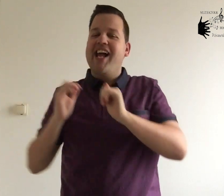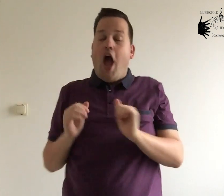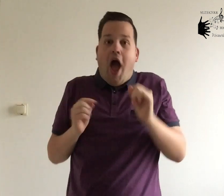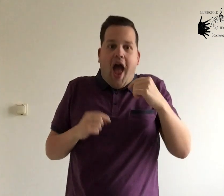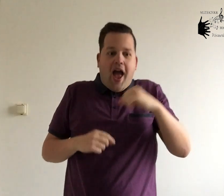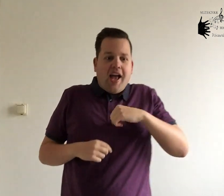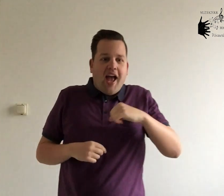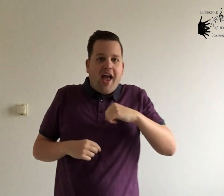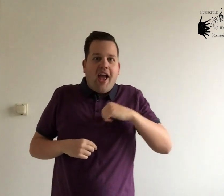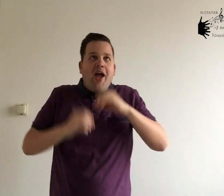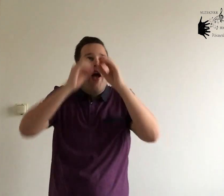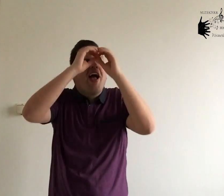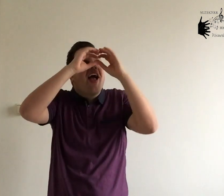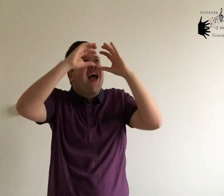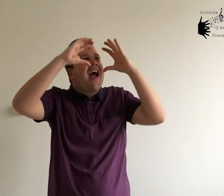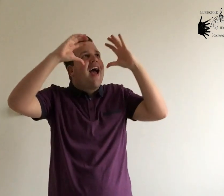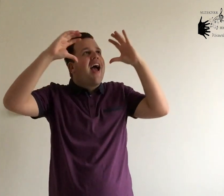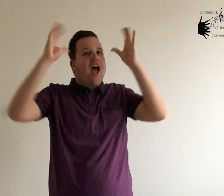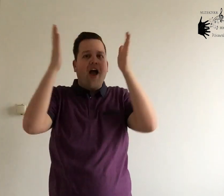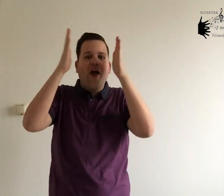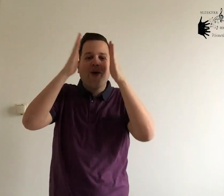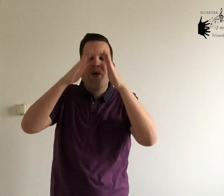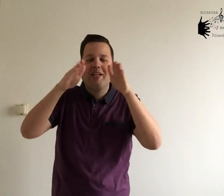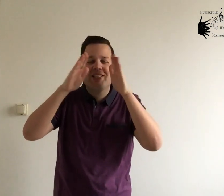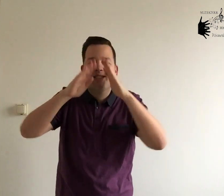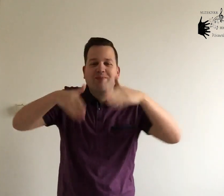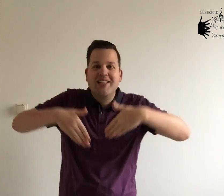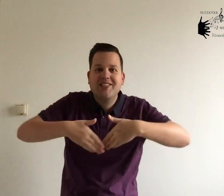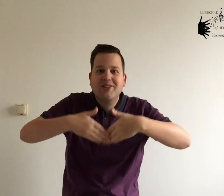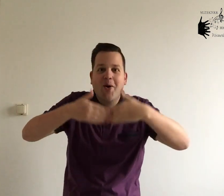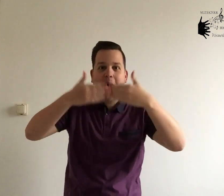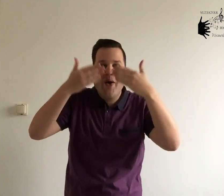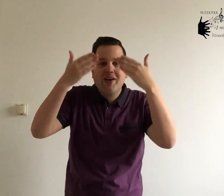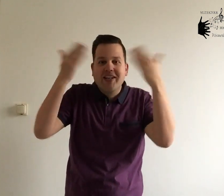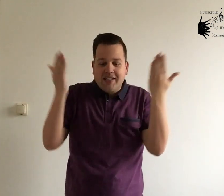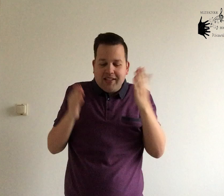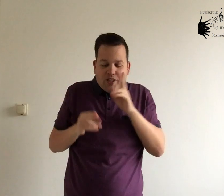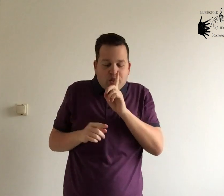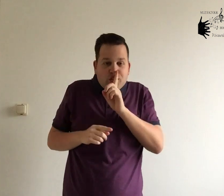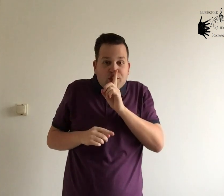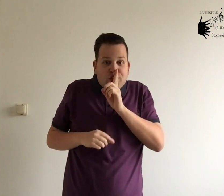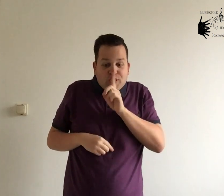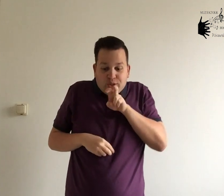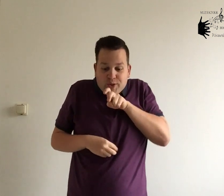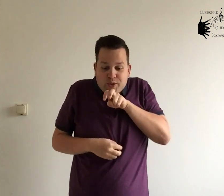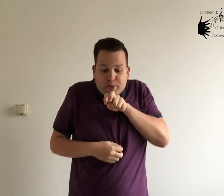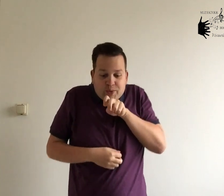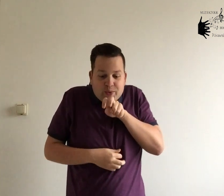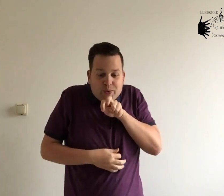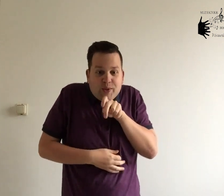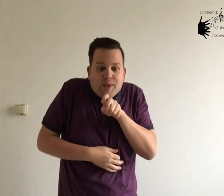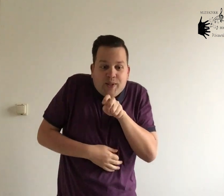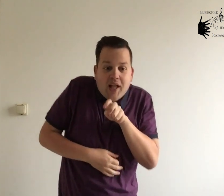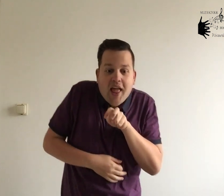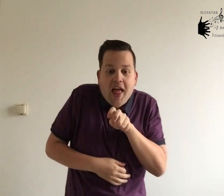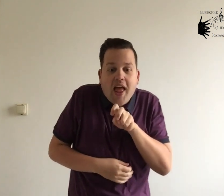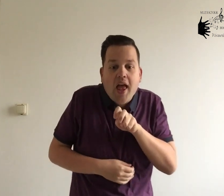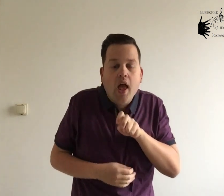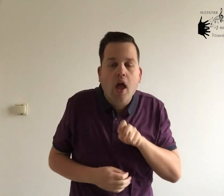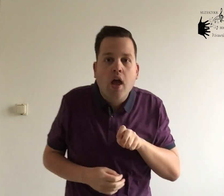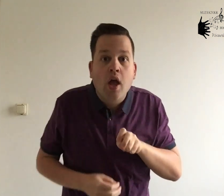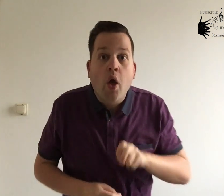I can see me now on Christmas morning Creeping down the stairs